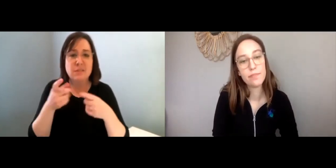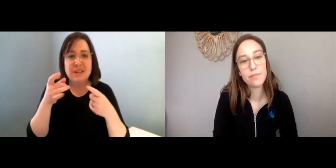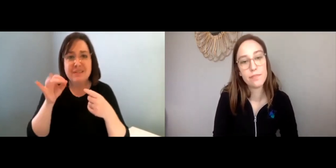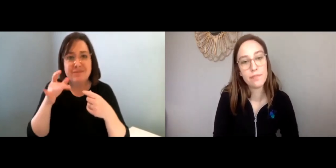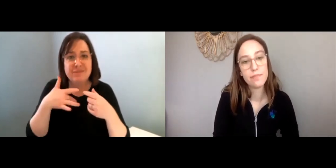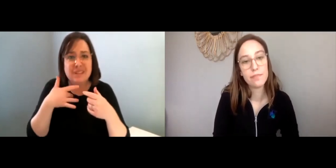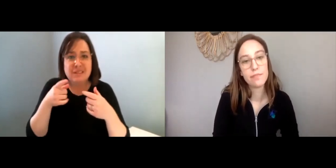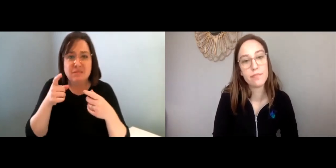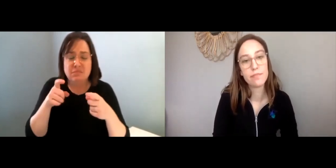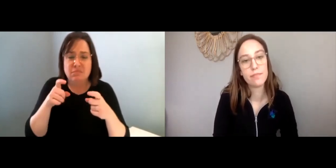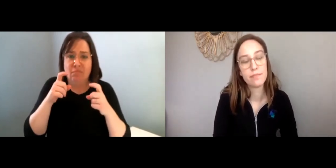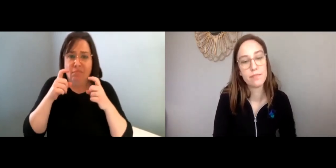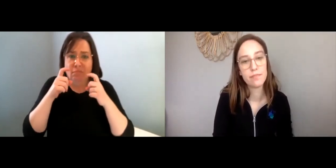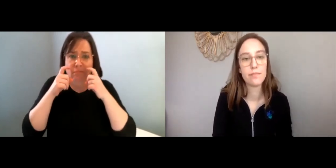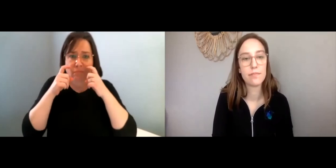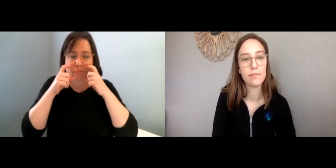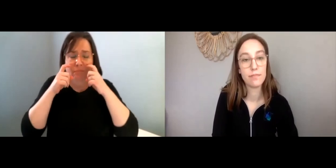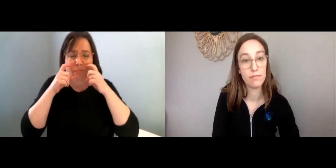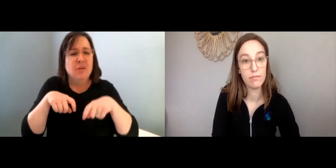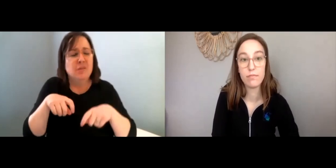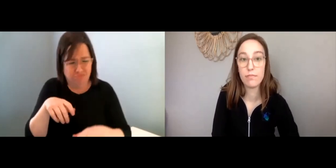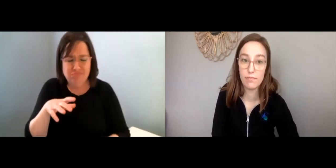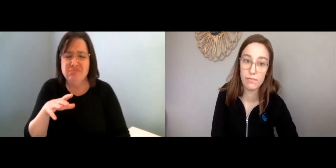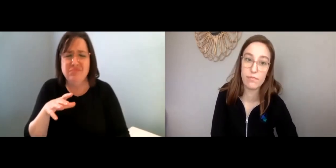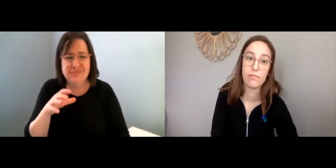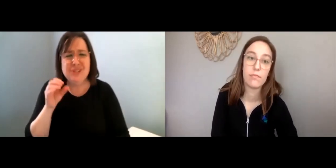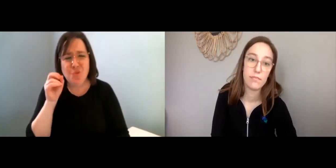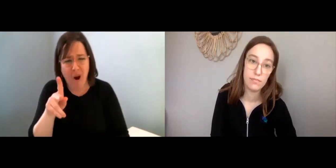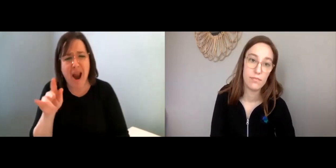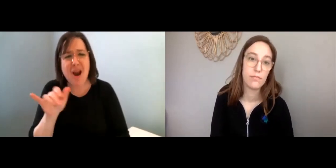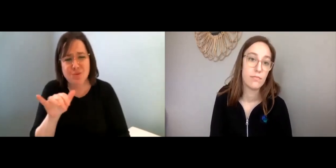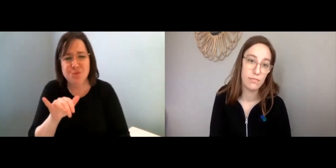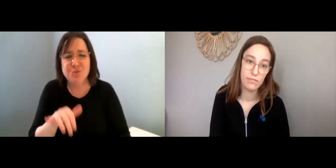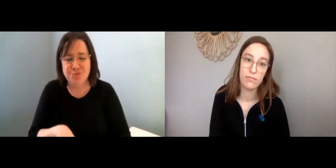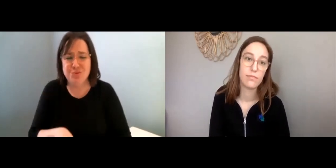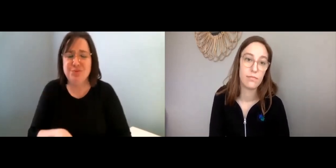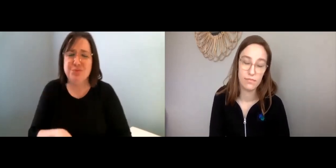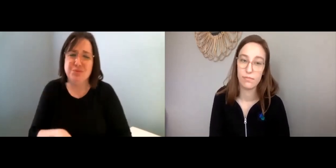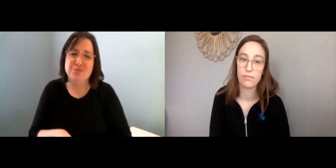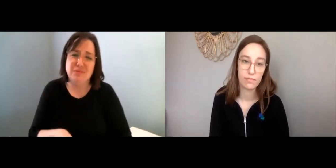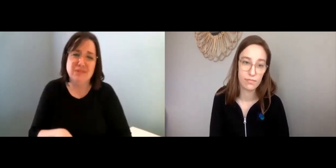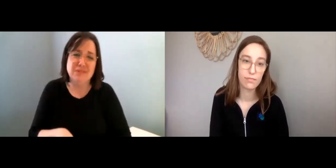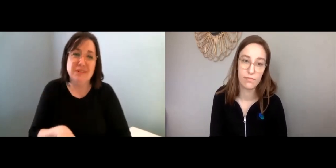Lisa: Right. If you feel like you want to cry, that’s OK too.